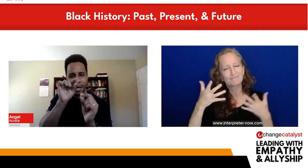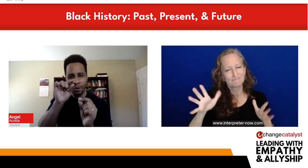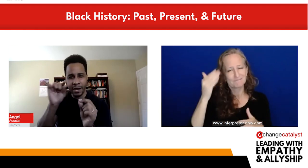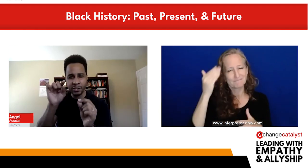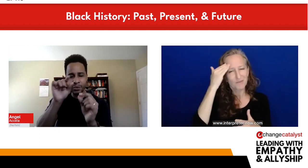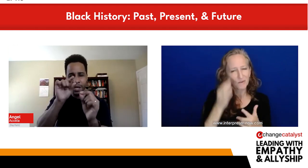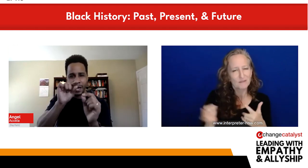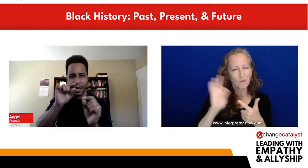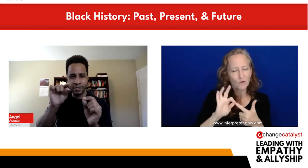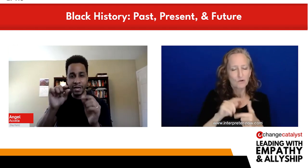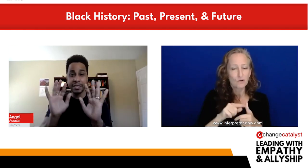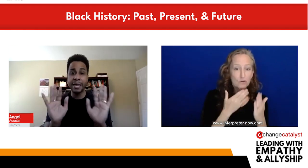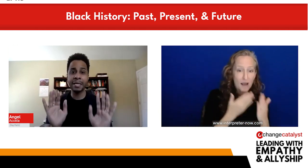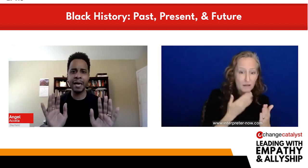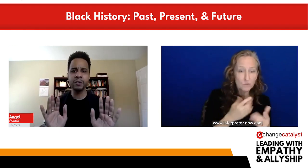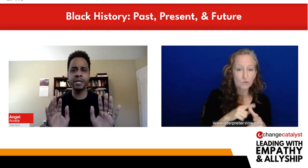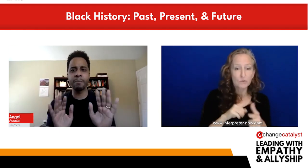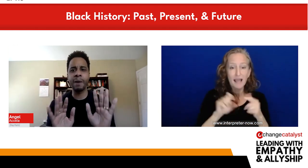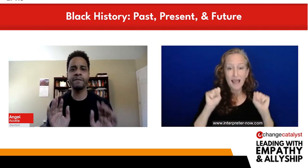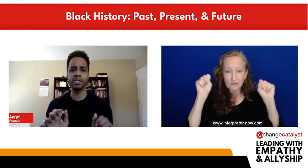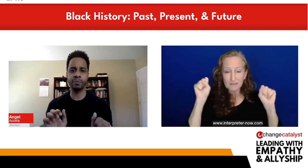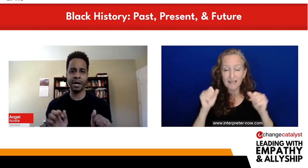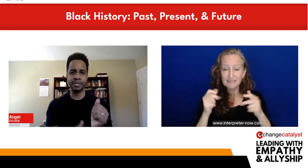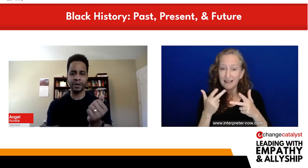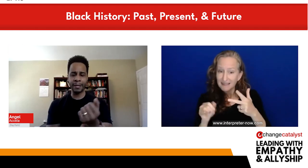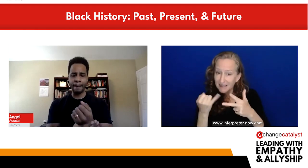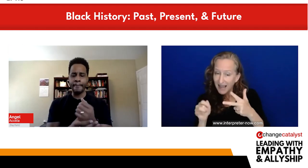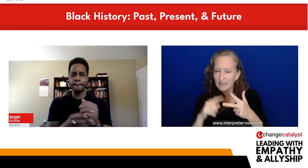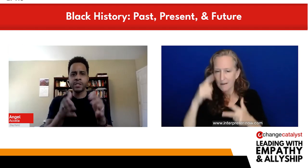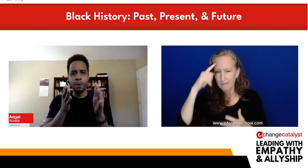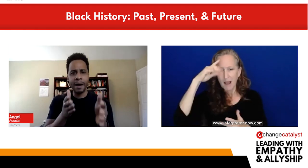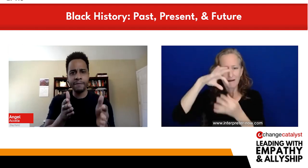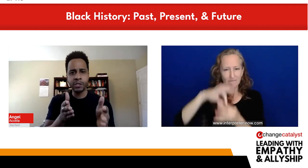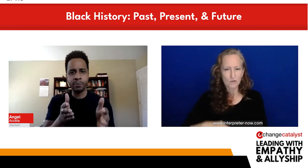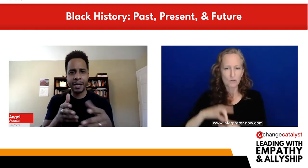But gratitude, exercise. The last one is a mindfulness practice. So a mindfulness practice,